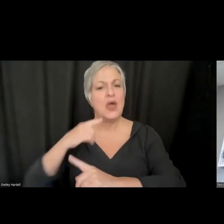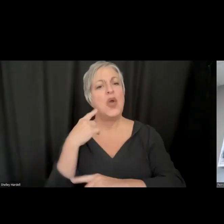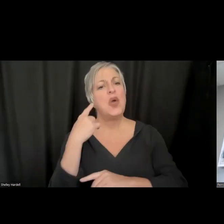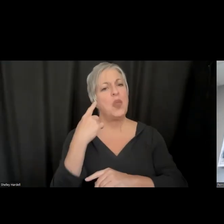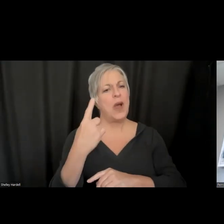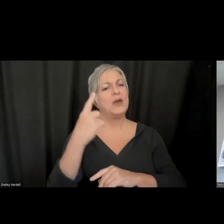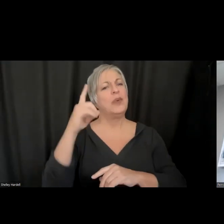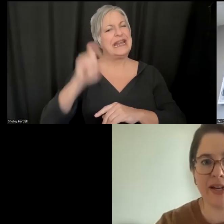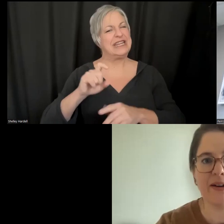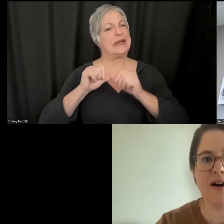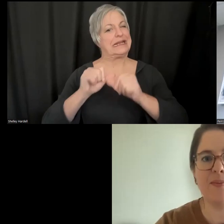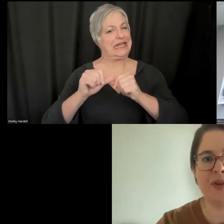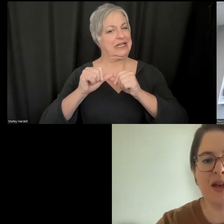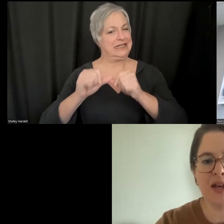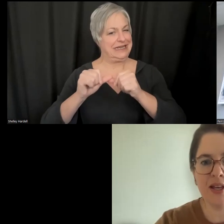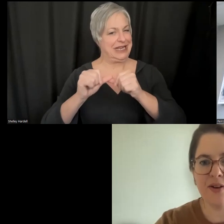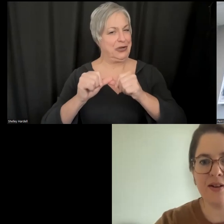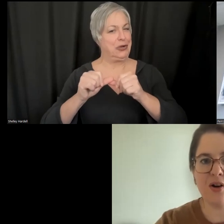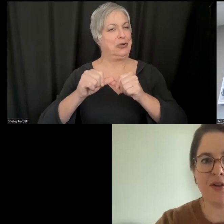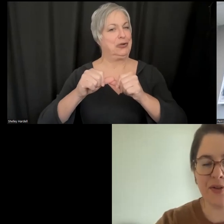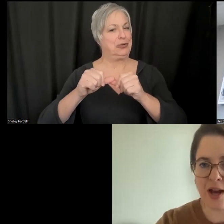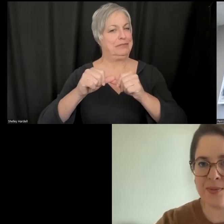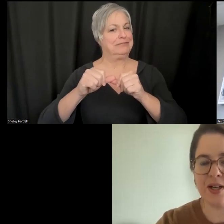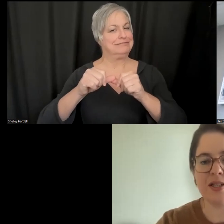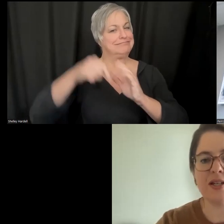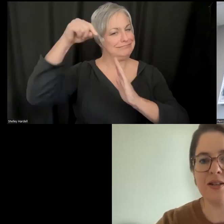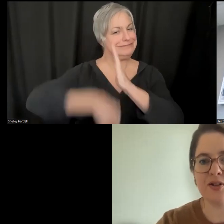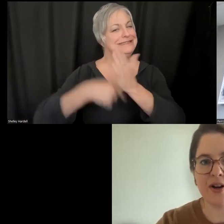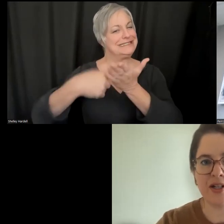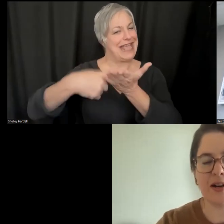continue having, given all the gaps that exist, starting to get